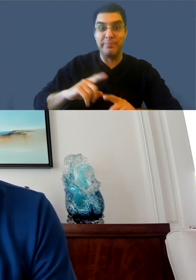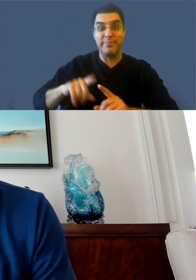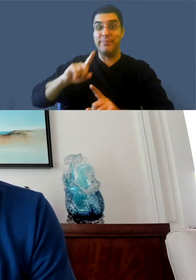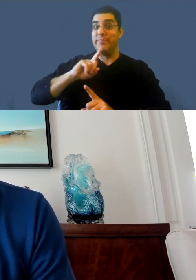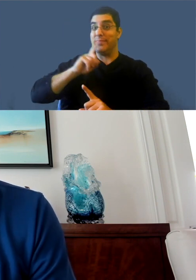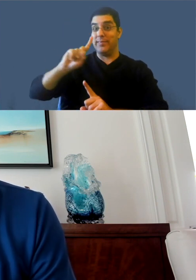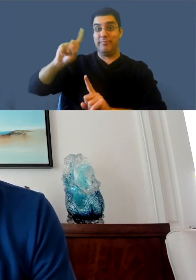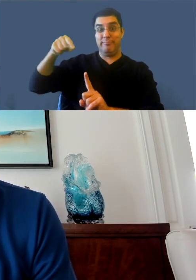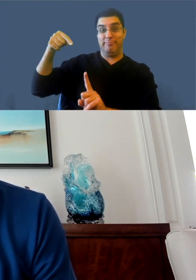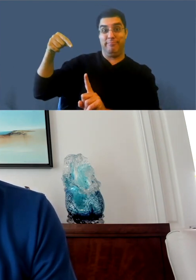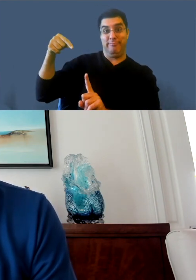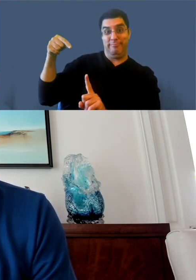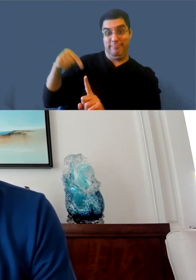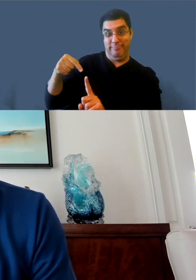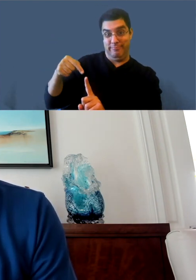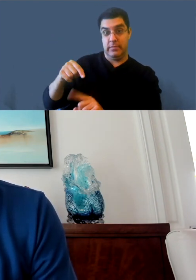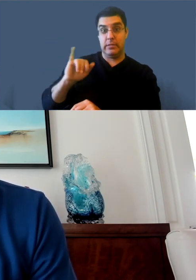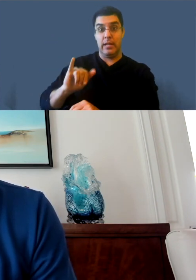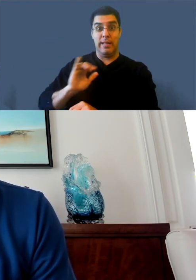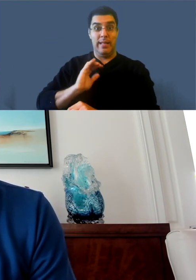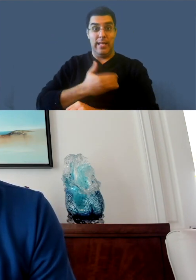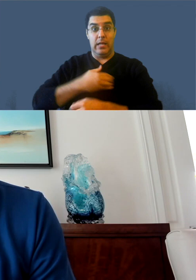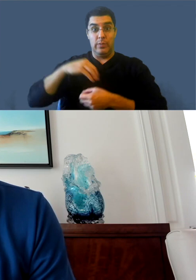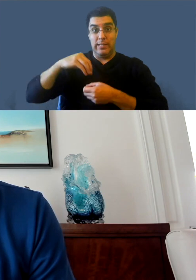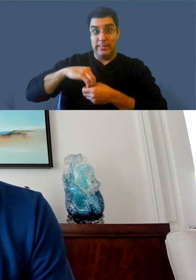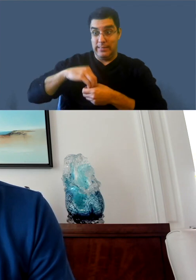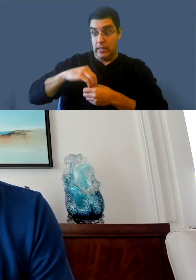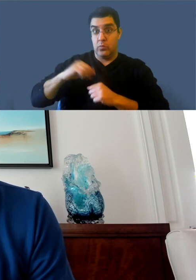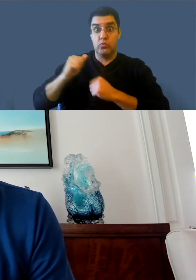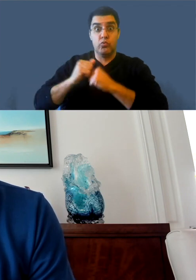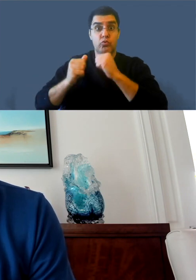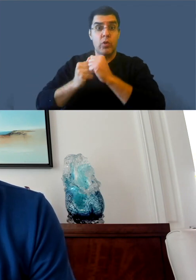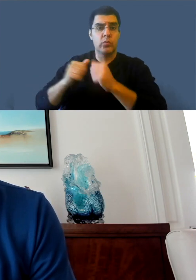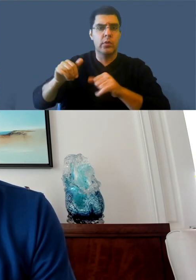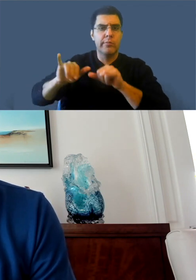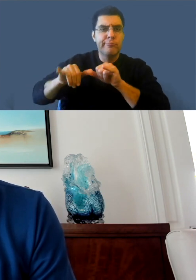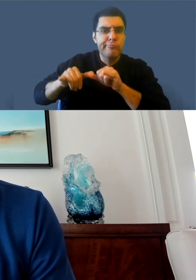but just to touch on it again, we've gone through a very significant